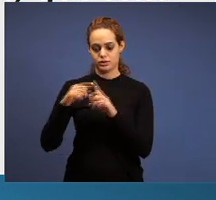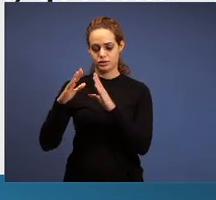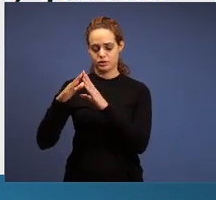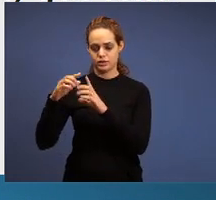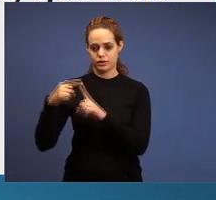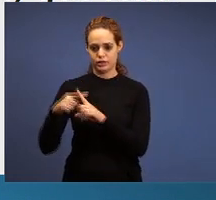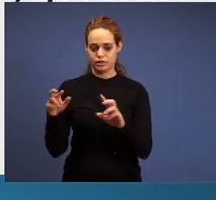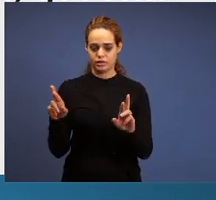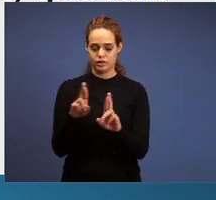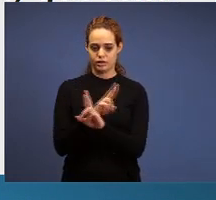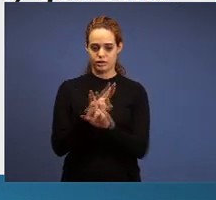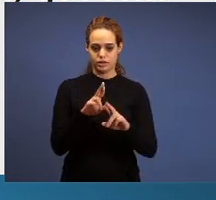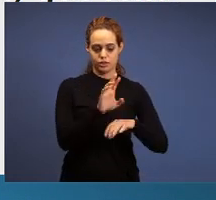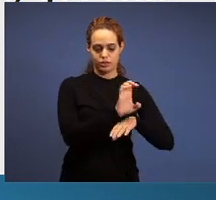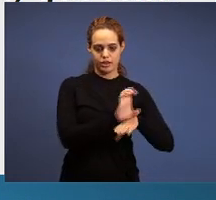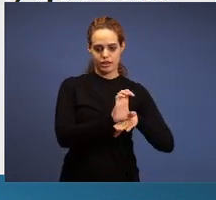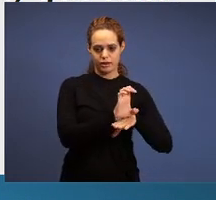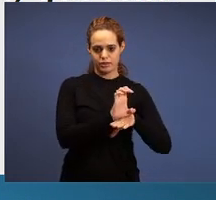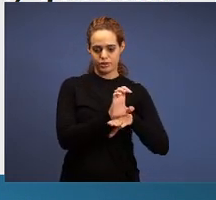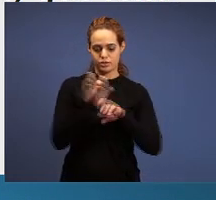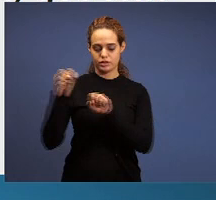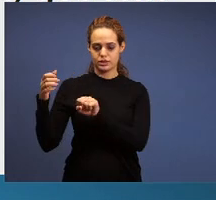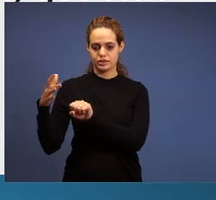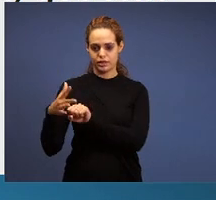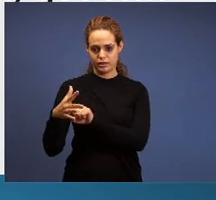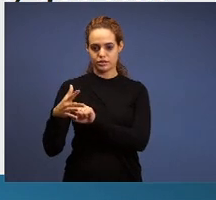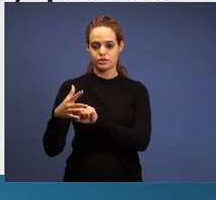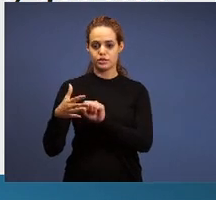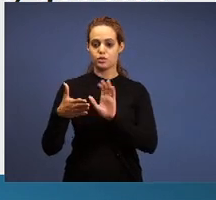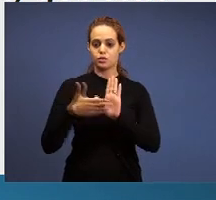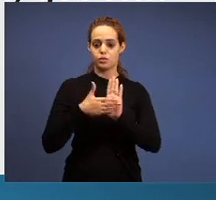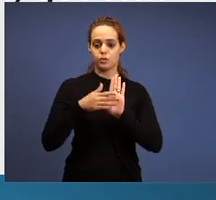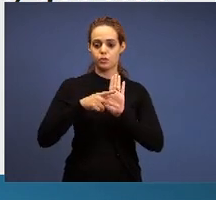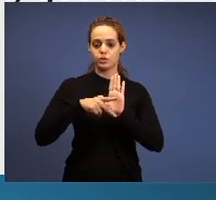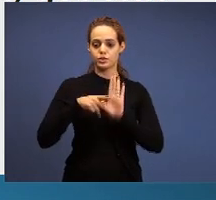relating to the God’s project, the operation of the